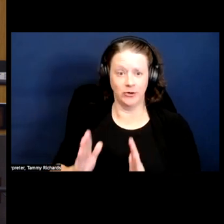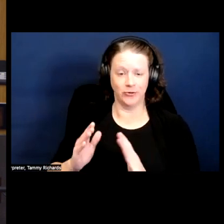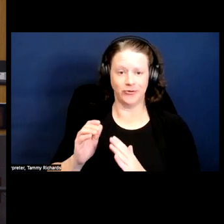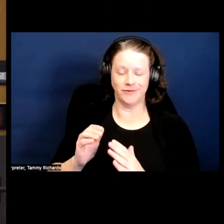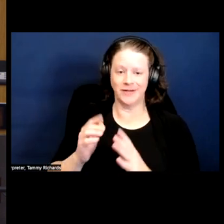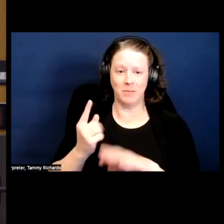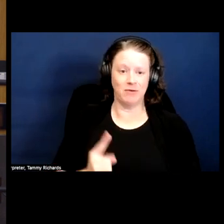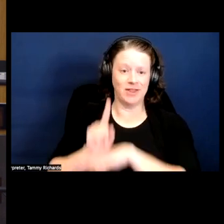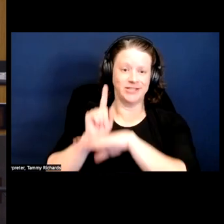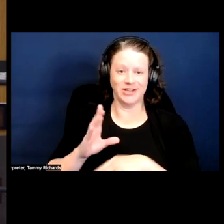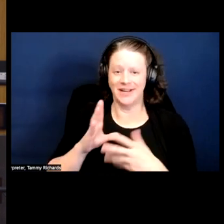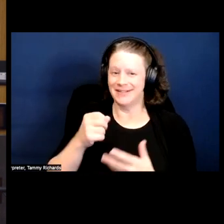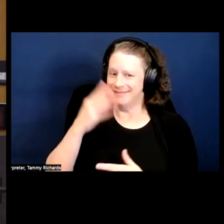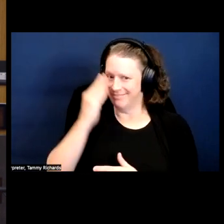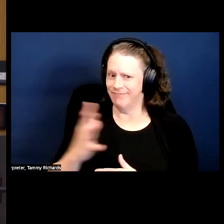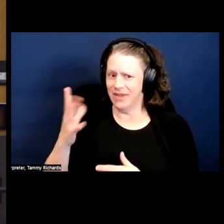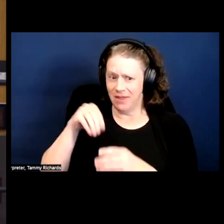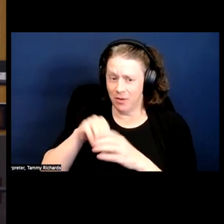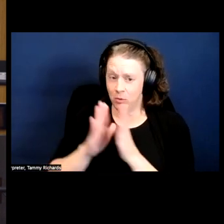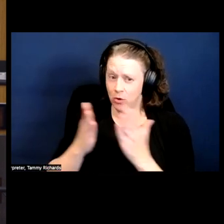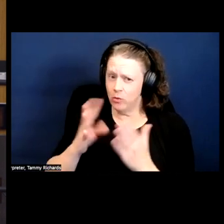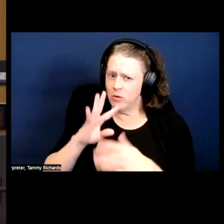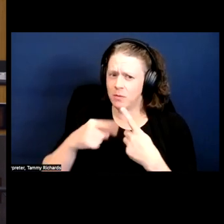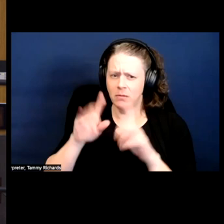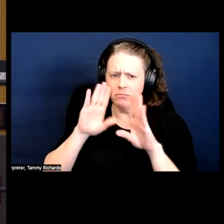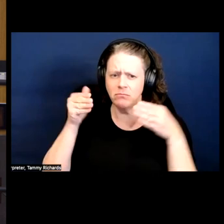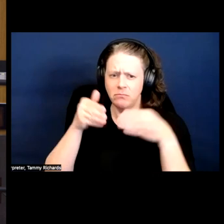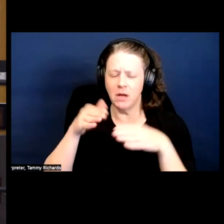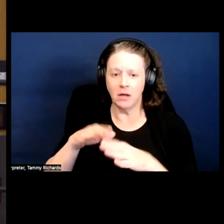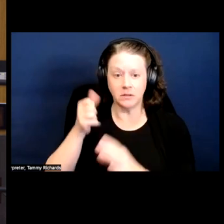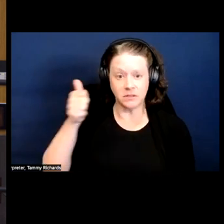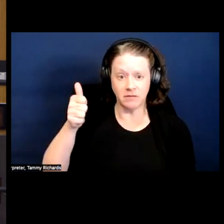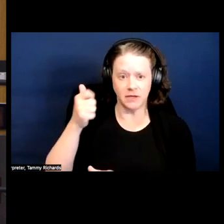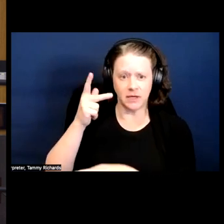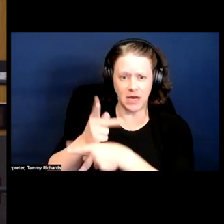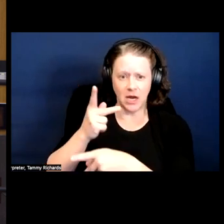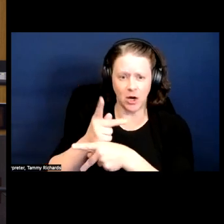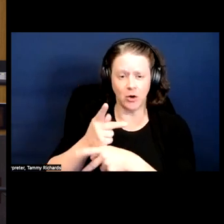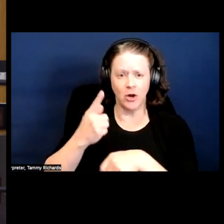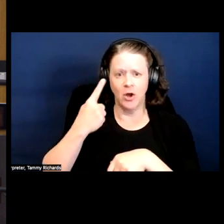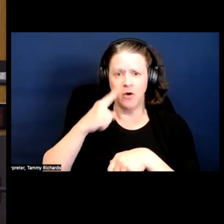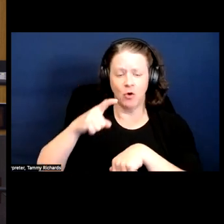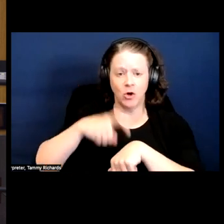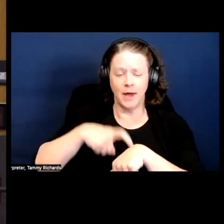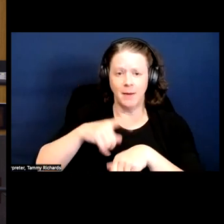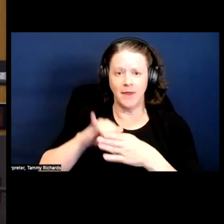In the book, you also talk about the focus on self-care, that for a time, it was an institutional